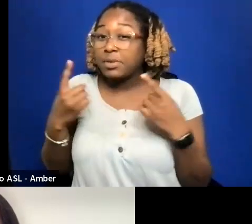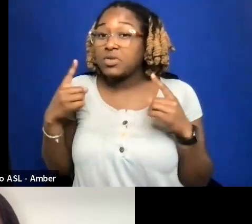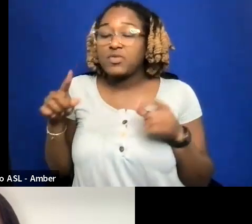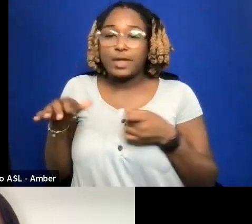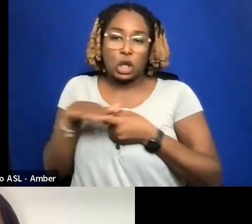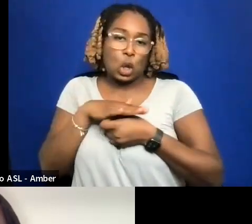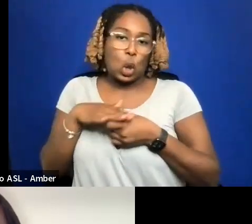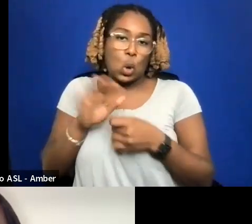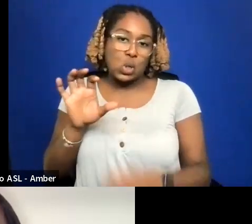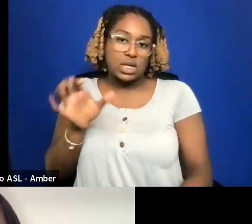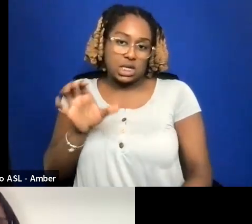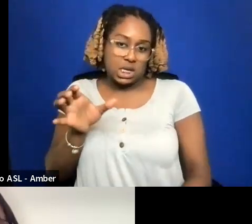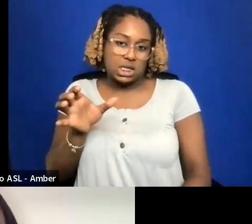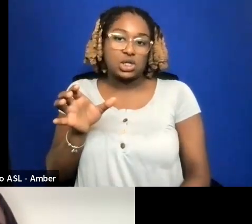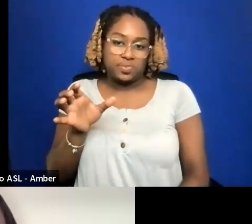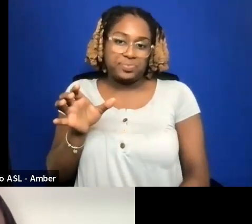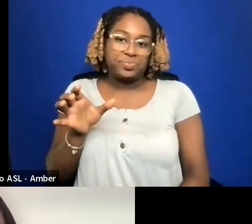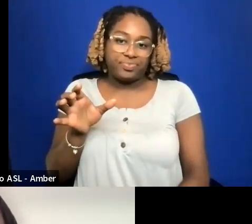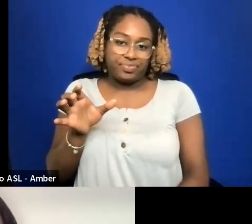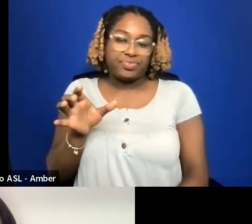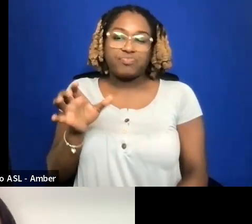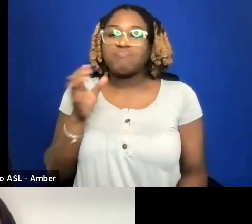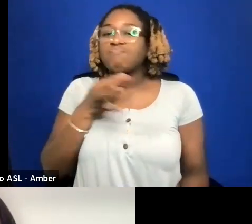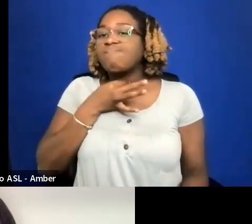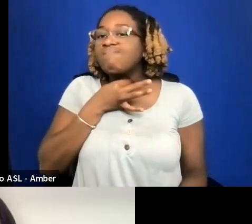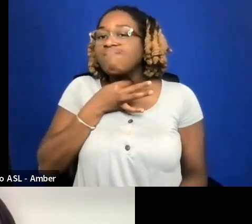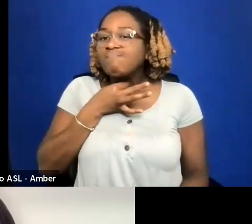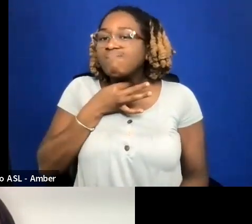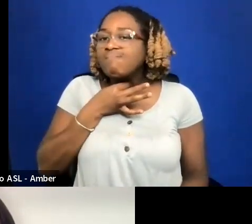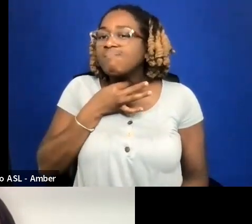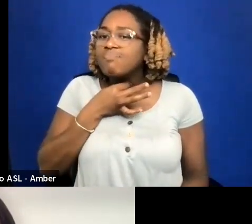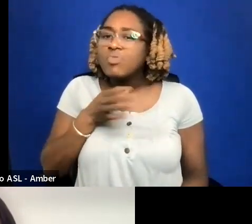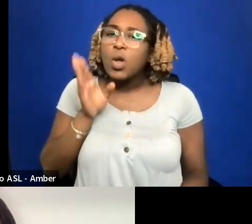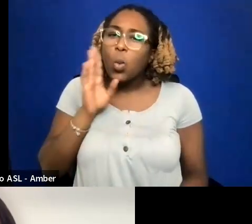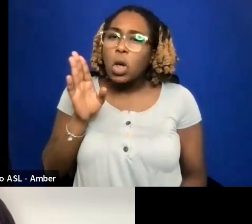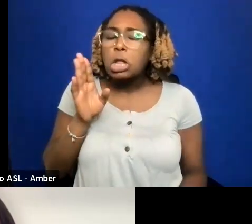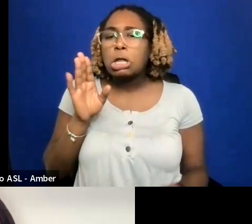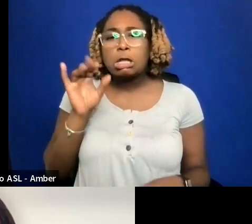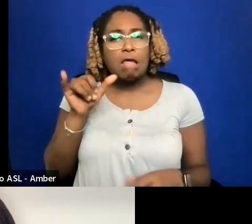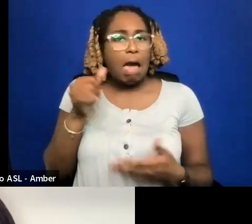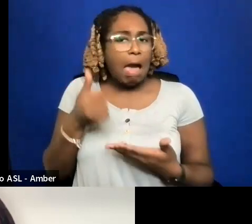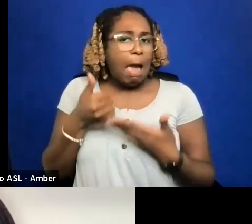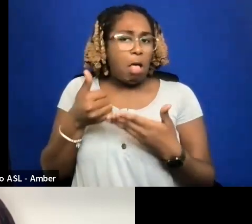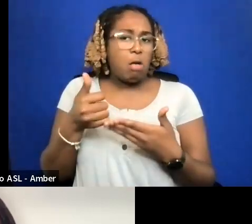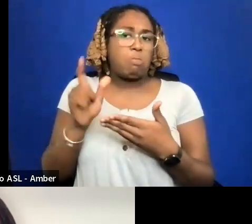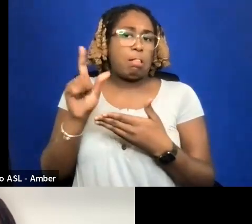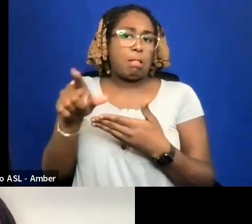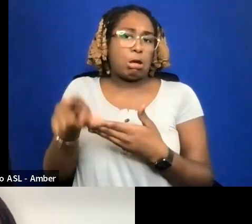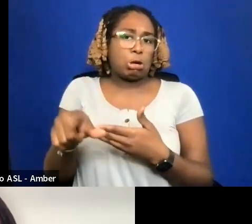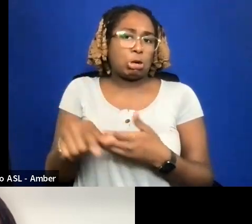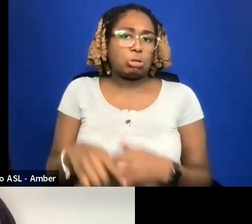SO I'M WONDERING WILL THAT MAKE A DENT FOR ME EVENTUALLY. LOCAL TV STATIONS?